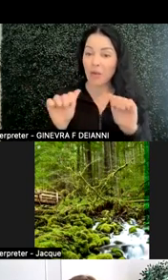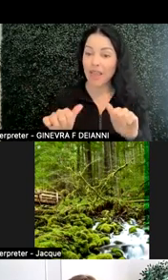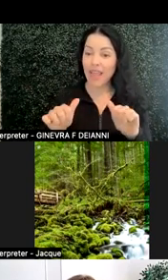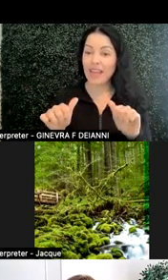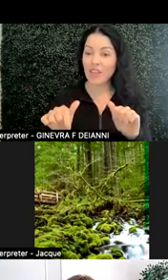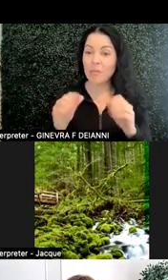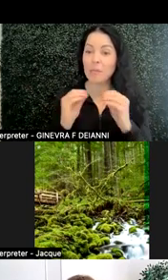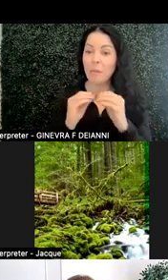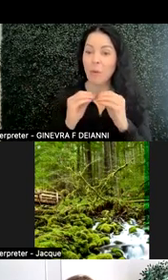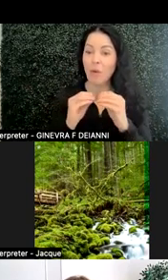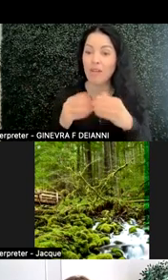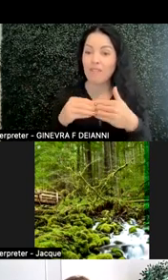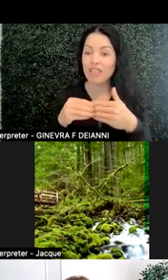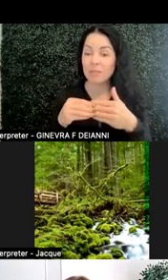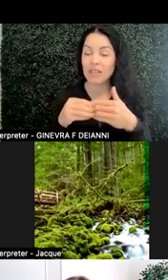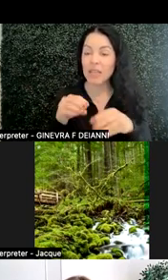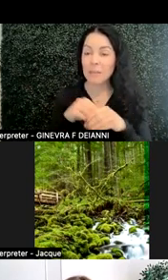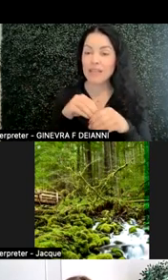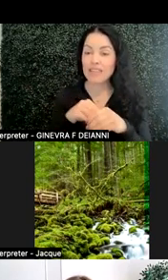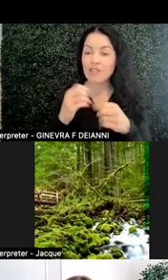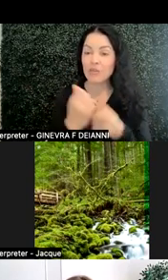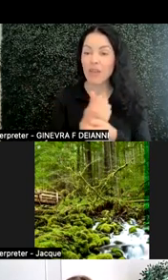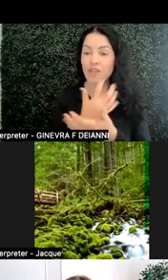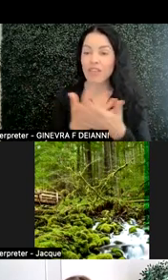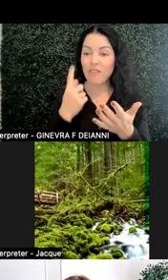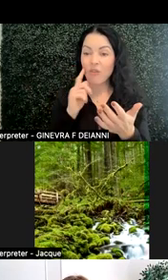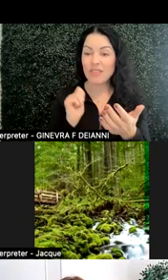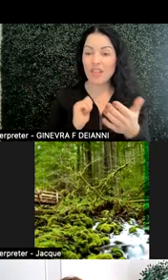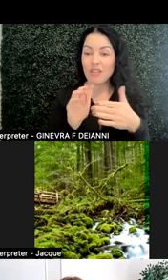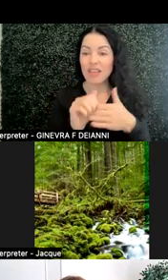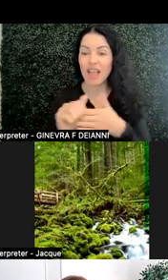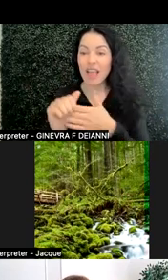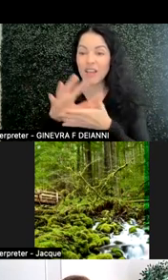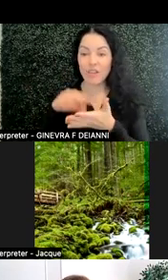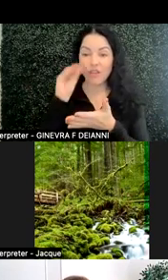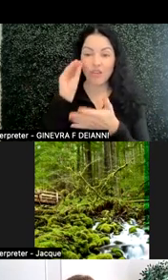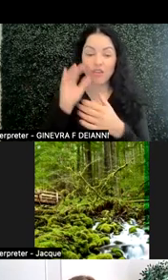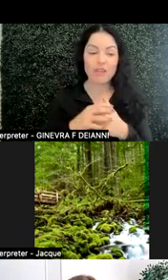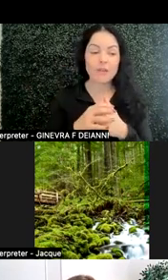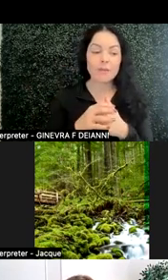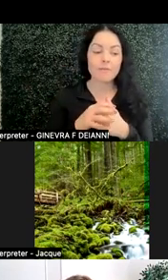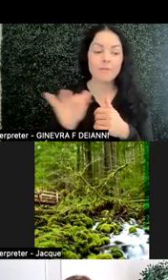flexibility built into everything for the self-guided learner. So we go back to that DYNA STEM mindset--